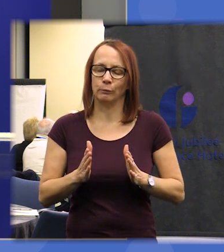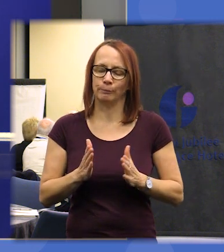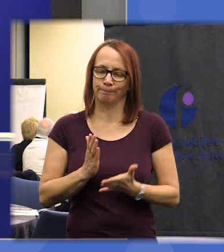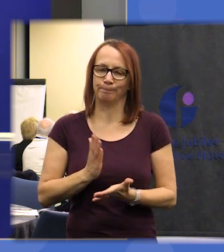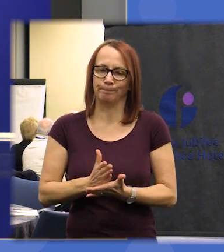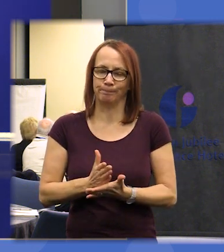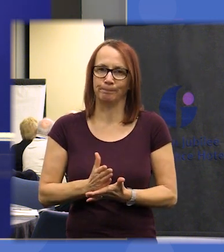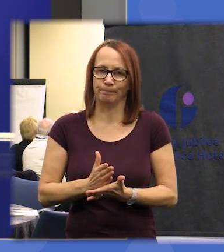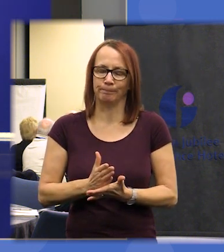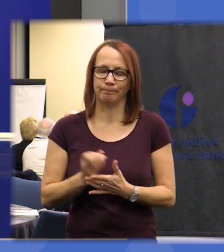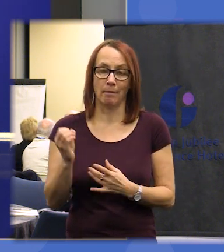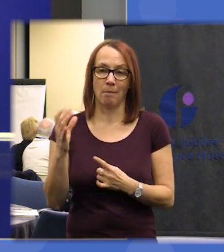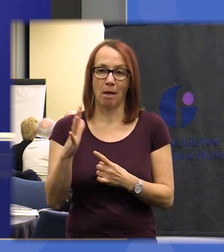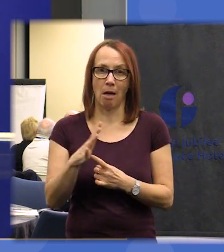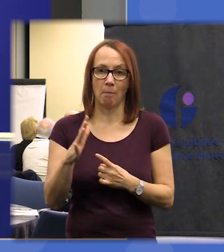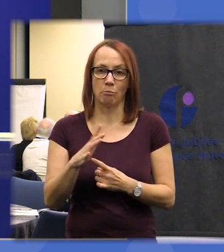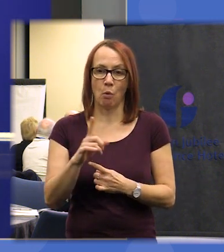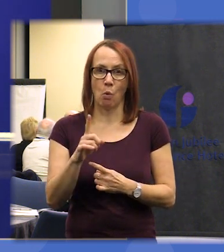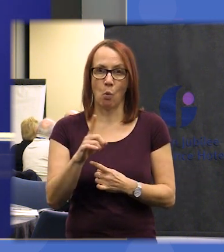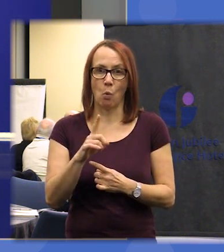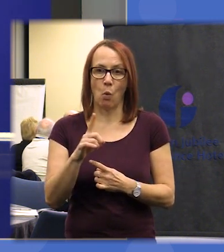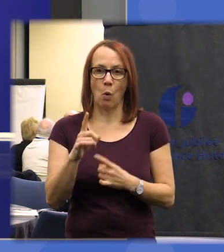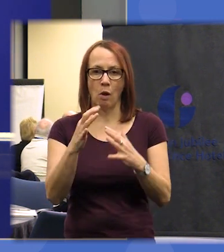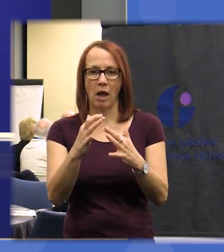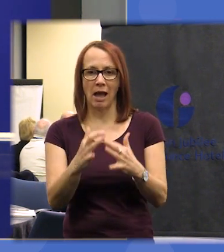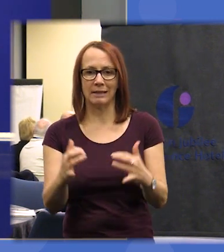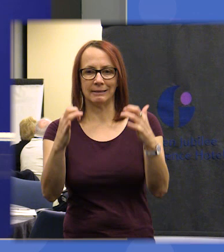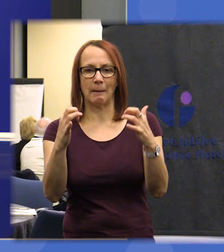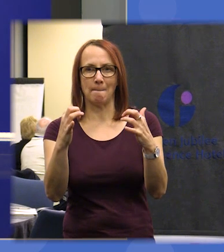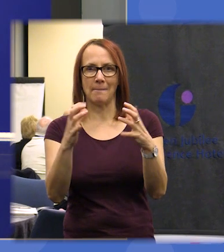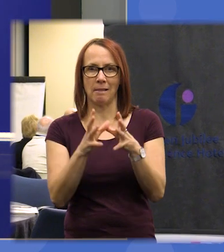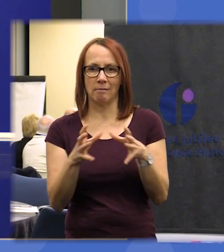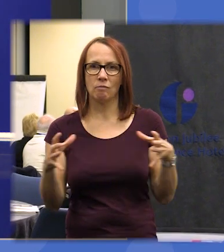moving to work as an assembly as a collective group together we're moving